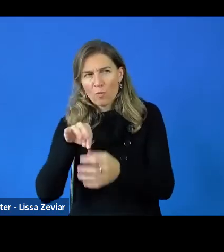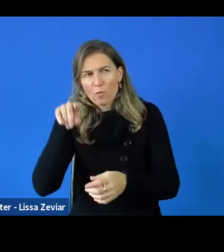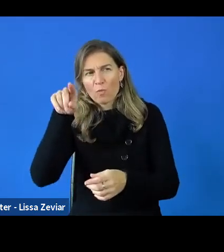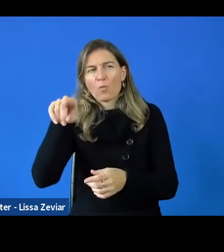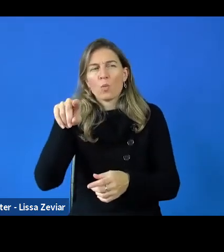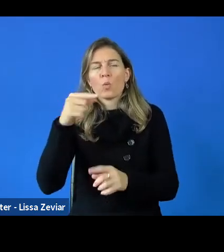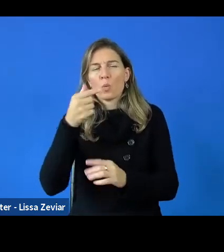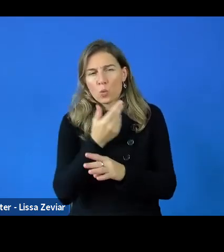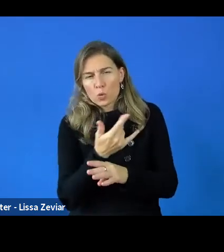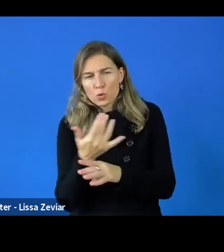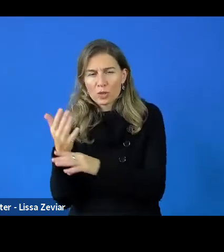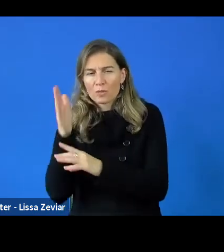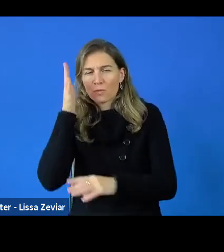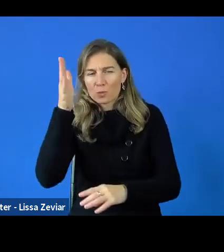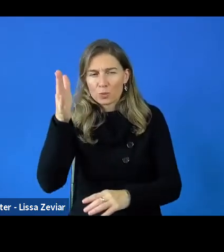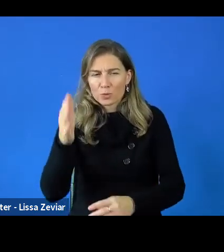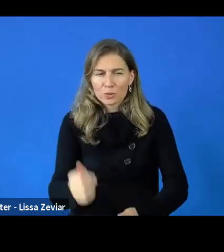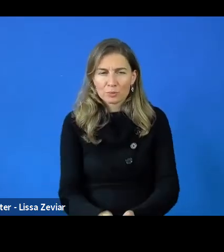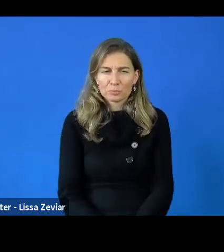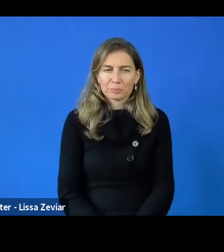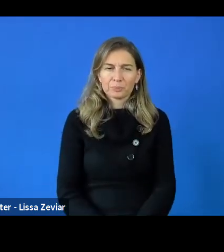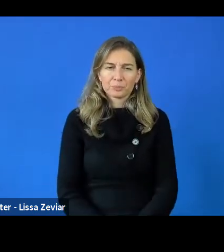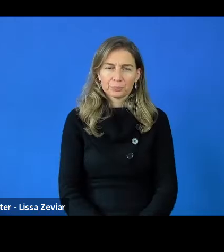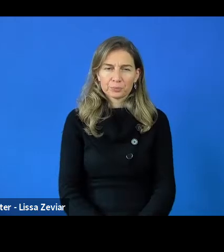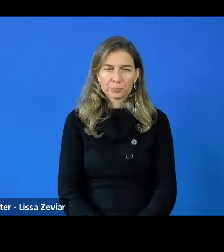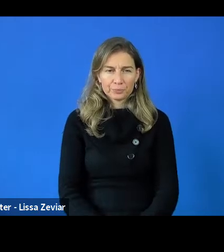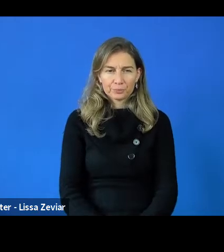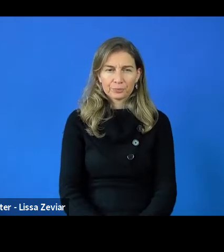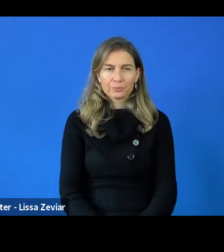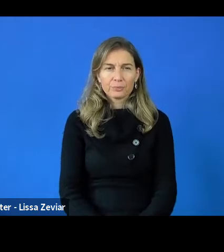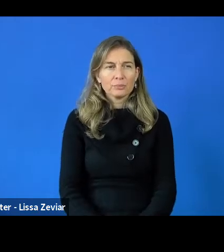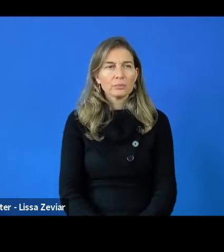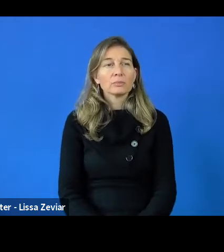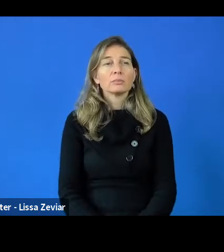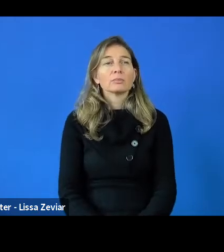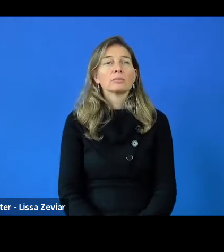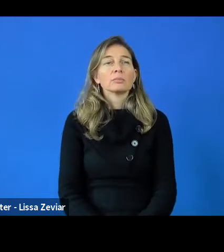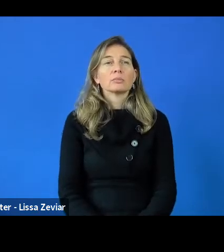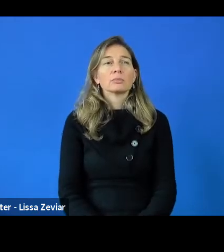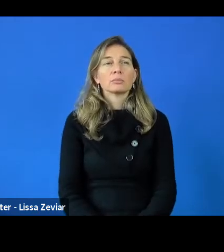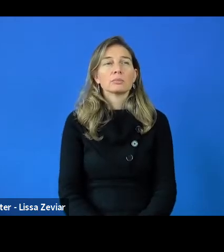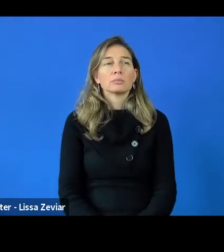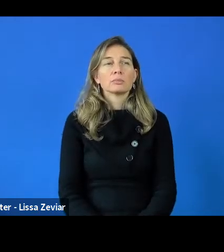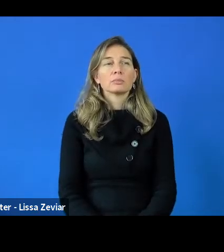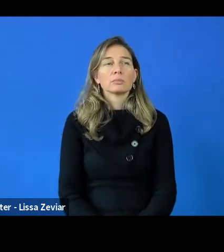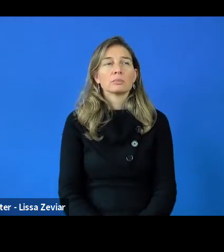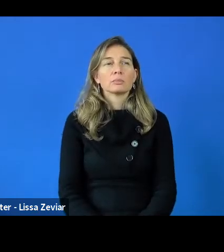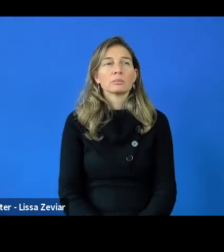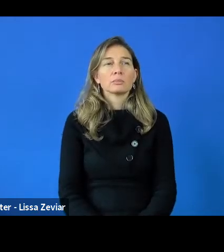So it's bidirectional communication. In Traction, for example, we used accessibility